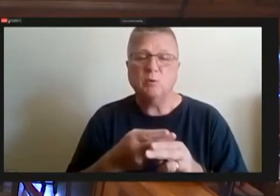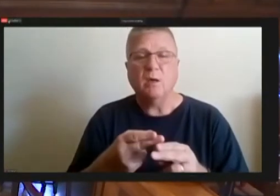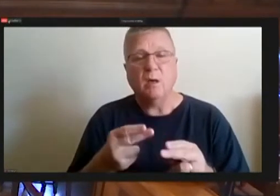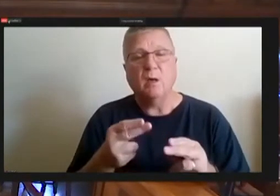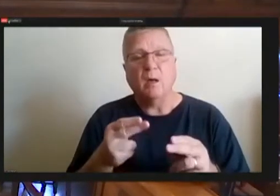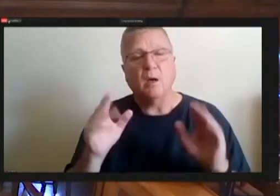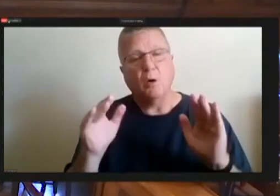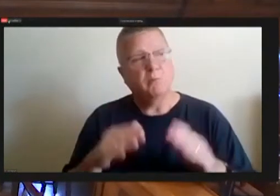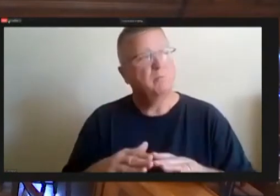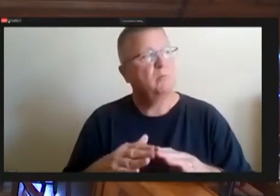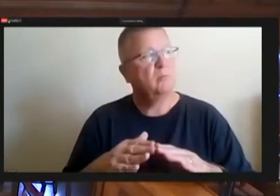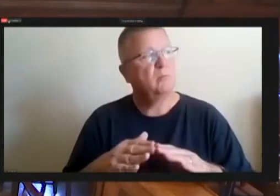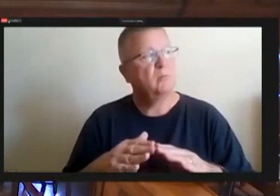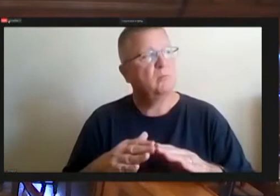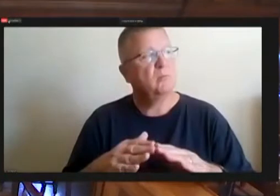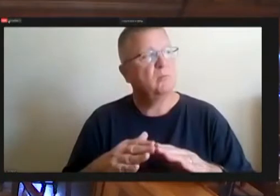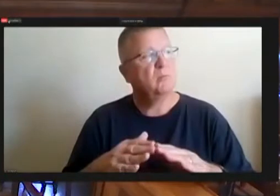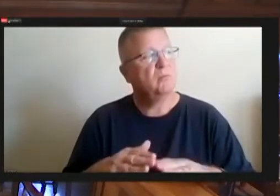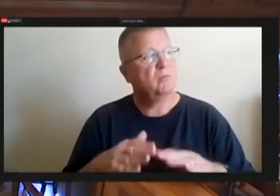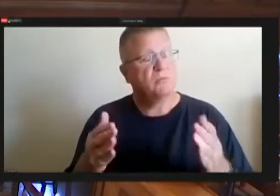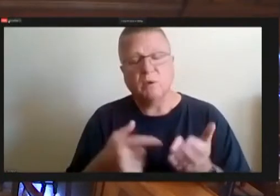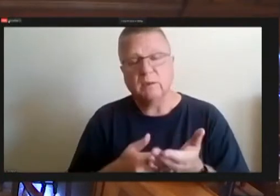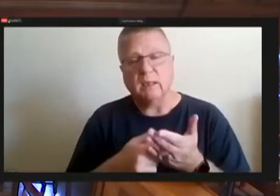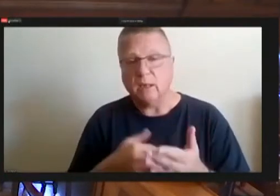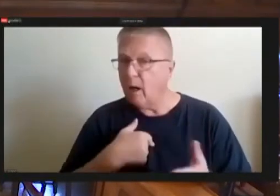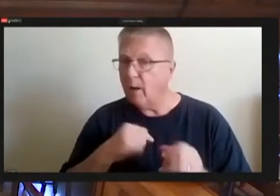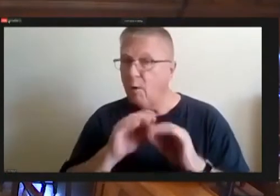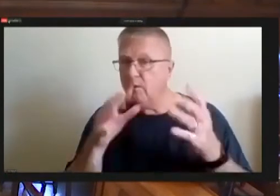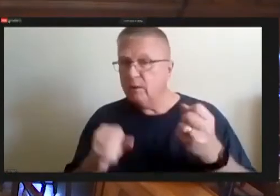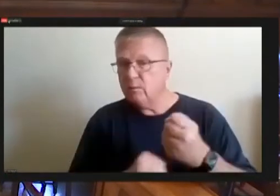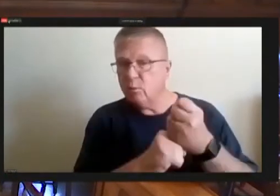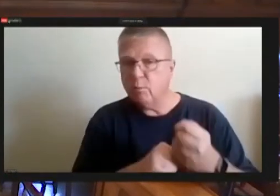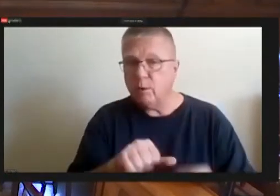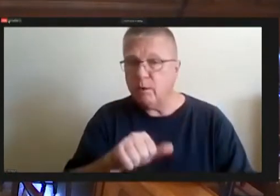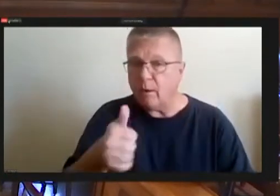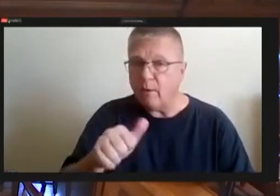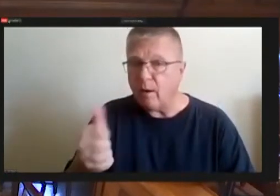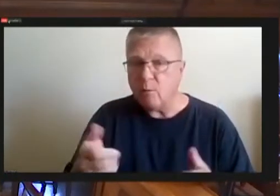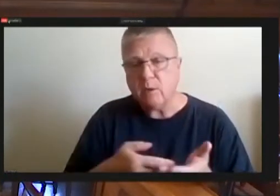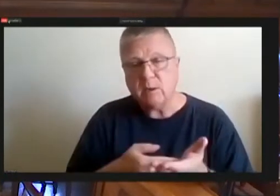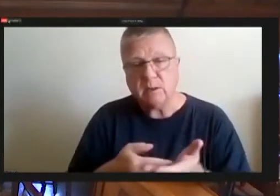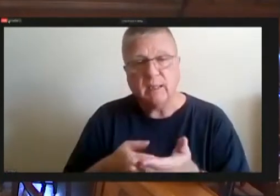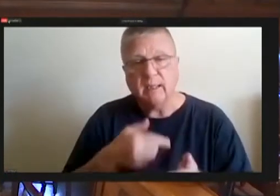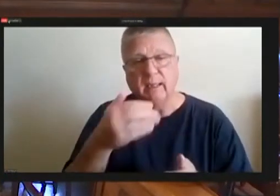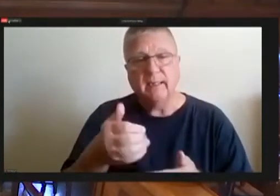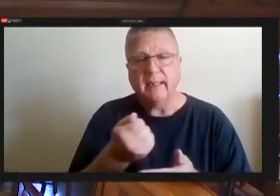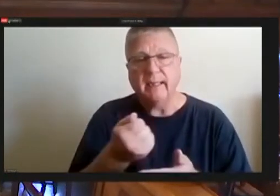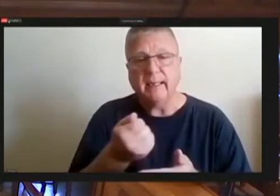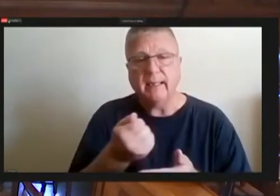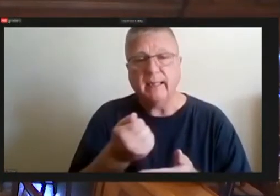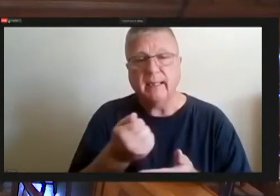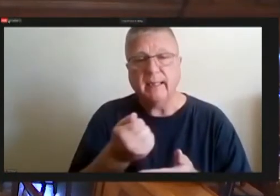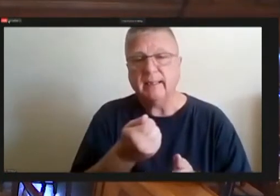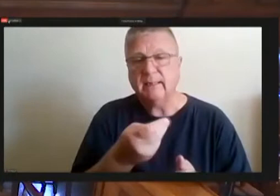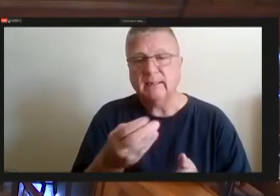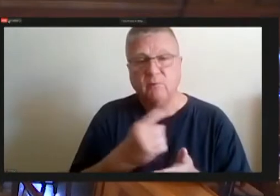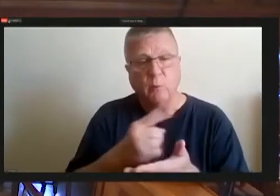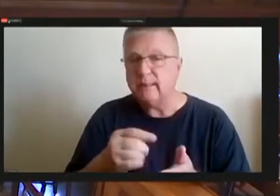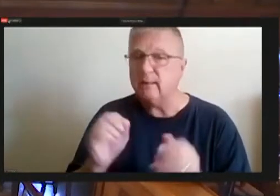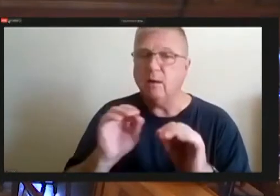But if there are other means that we want to discuss in the next couple weeks and obviously new administration coming in, we can reopen the budget as well.